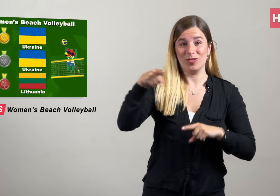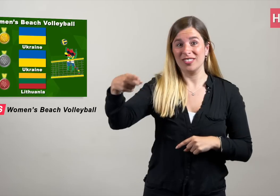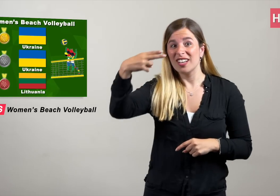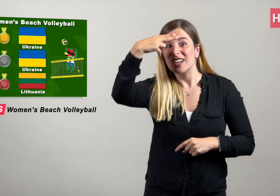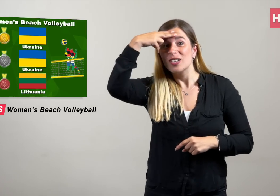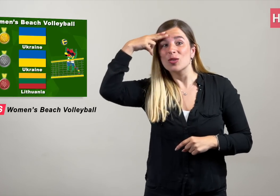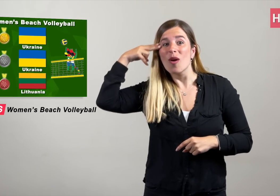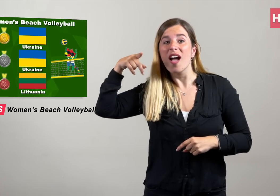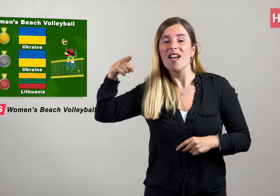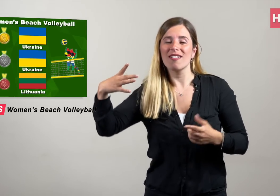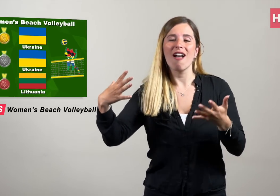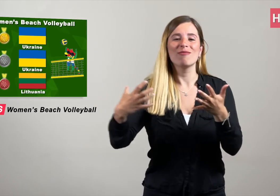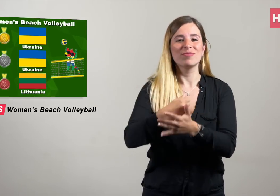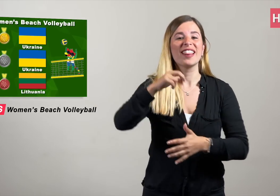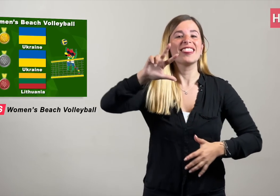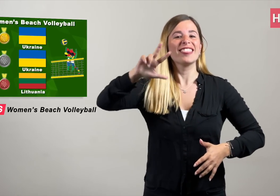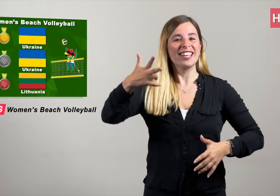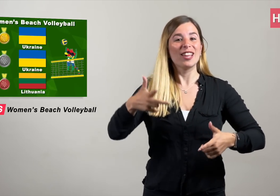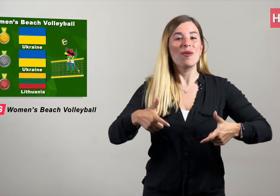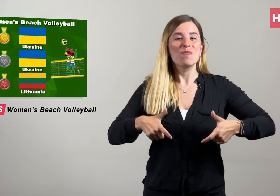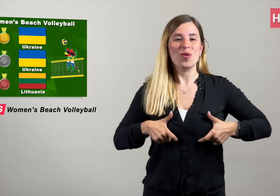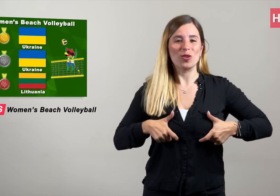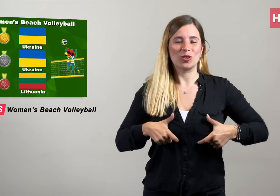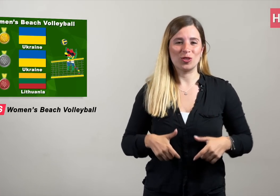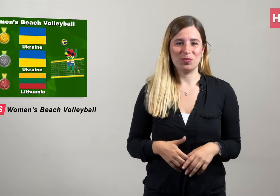with Lithuania grabbing Bronze.